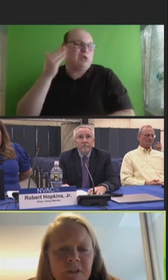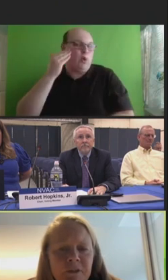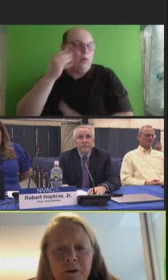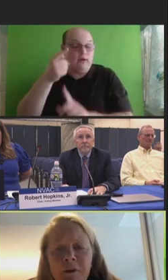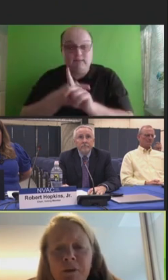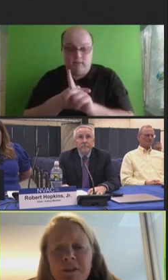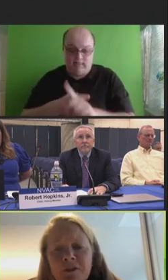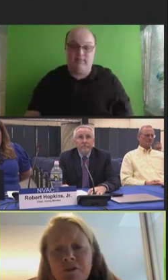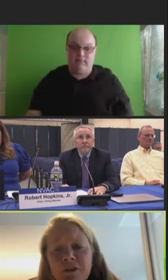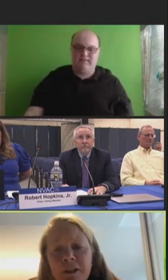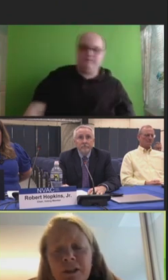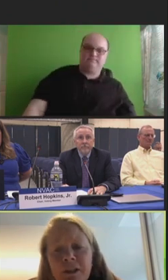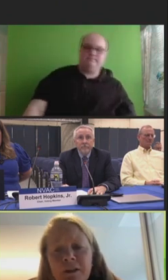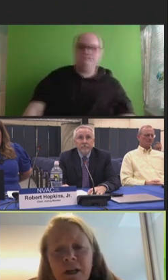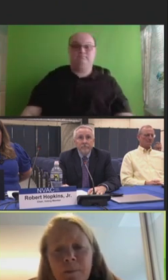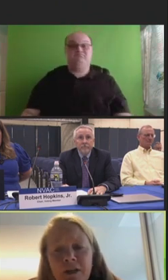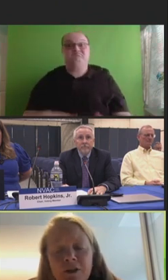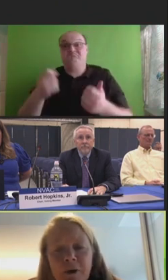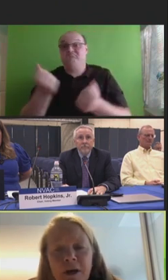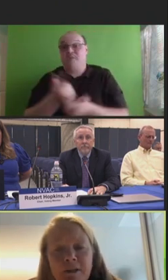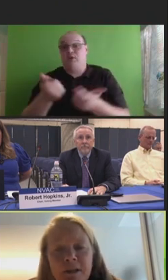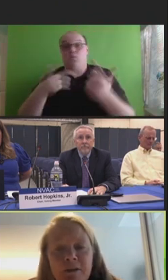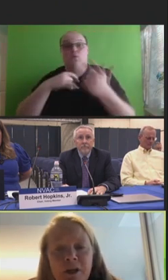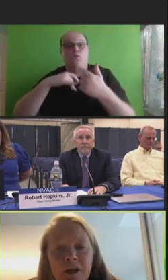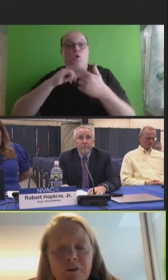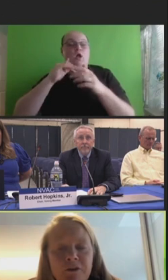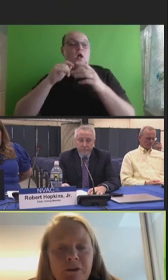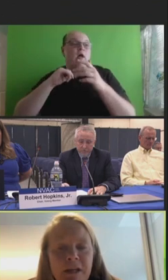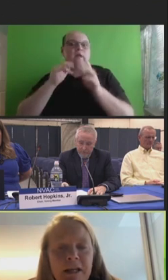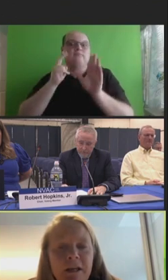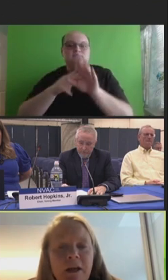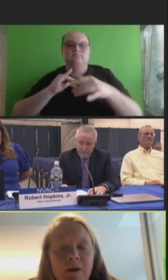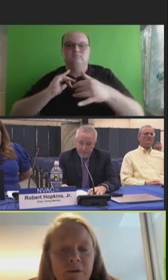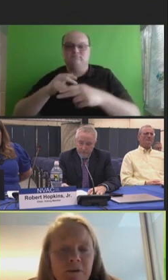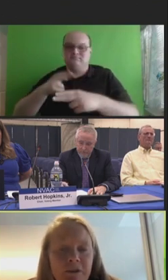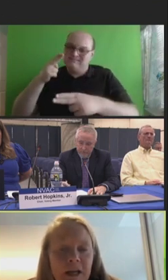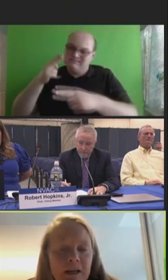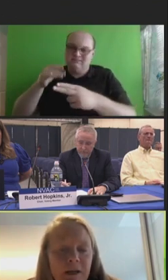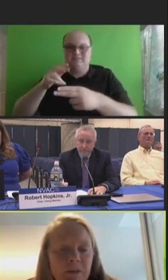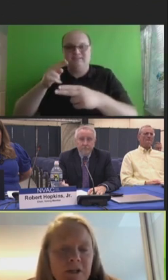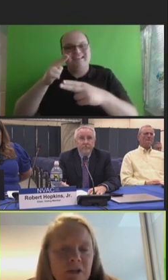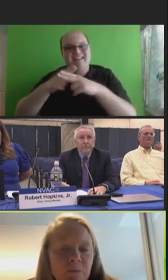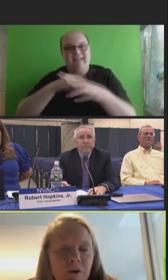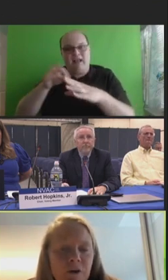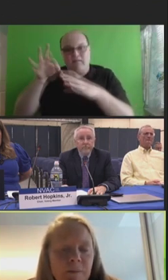If anyone is interested in the nomination process, check your state -- with your state